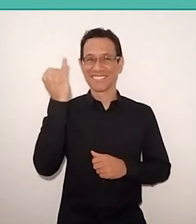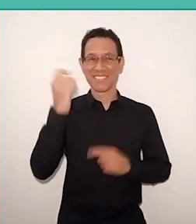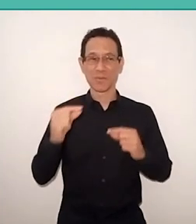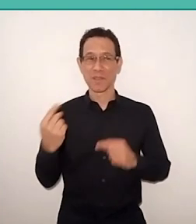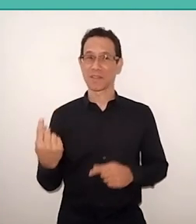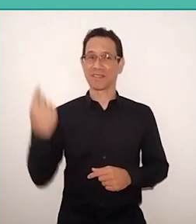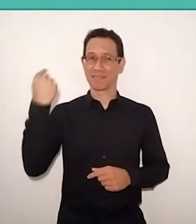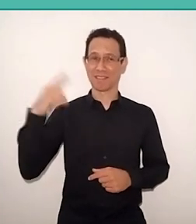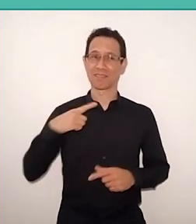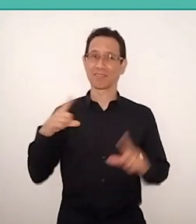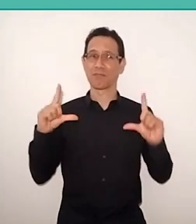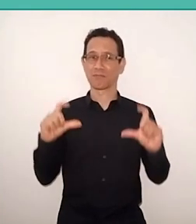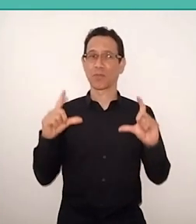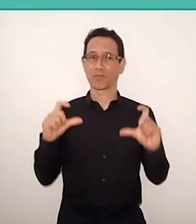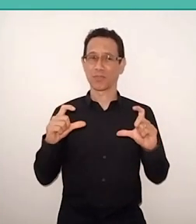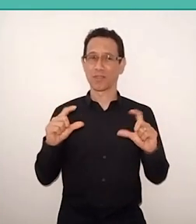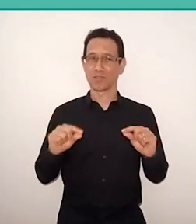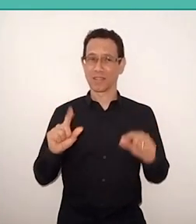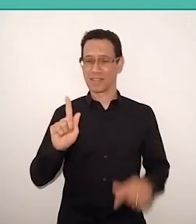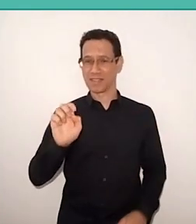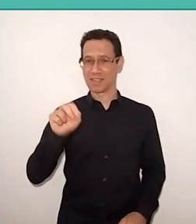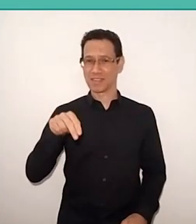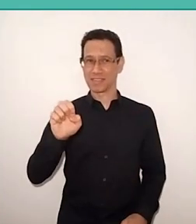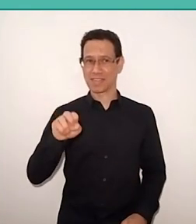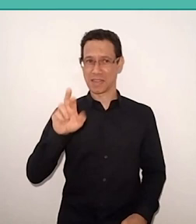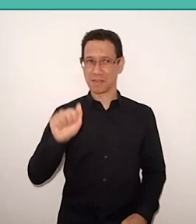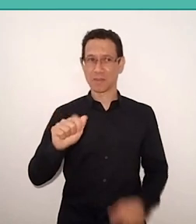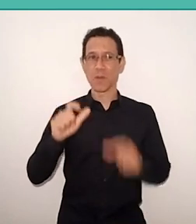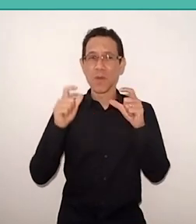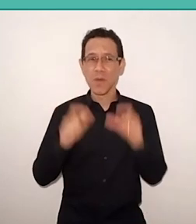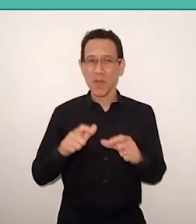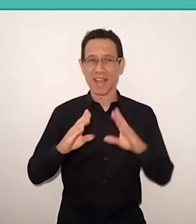not from Geneva, but from mine home, in Africa, in Tunisia,